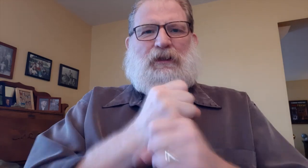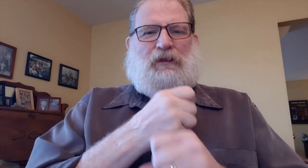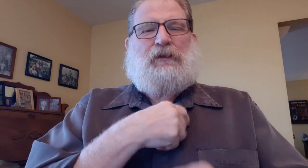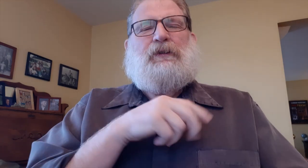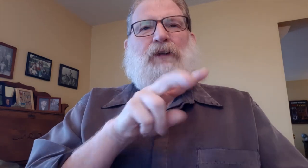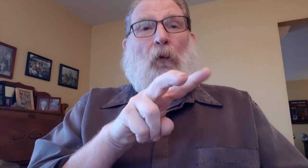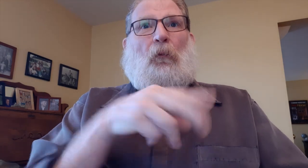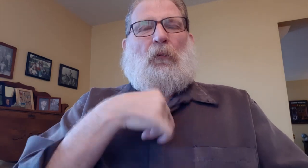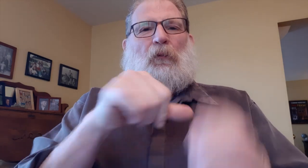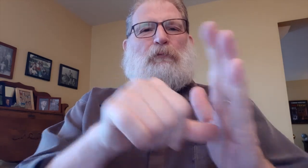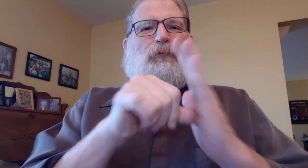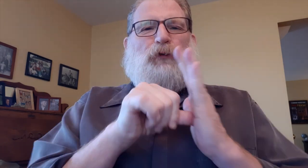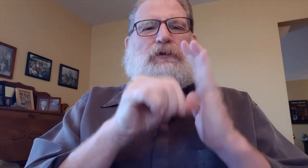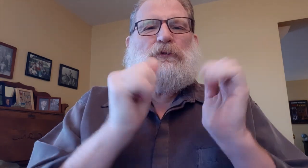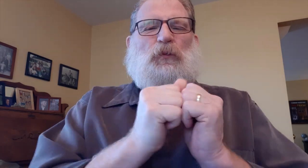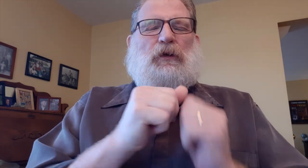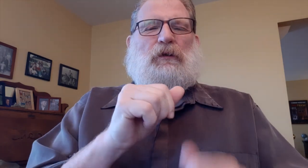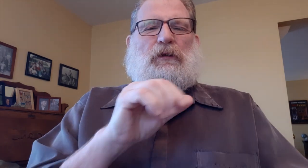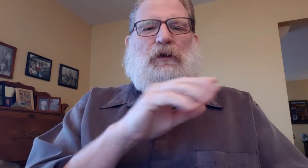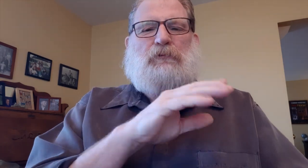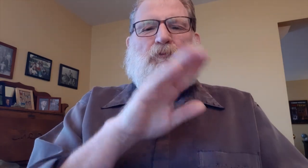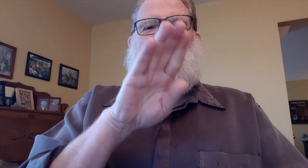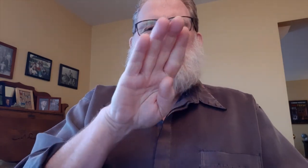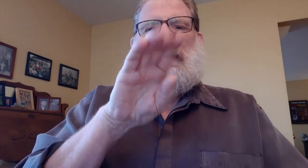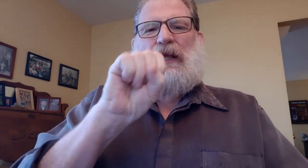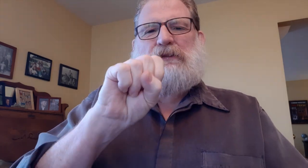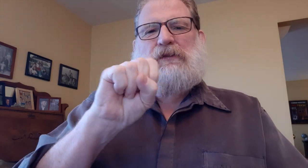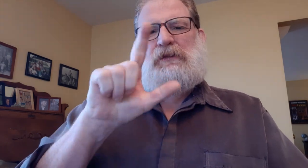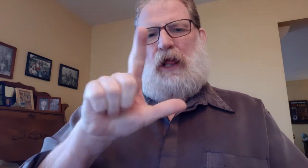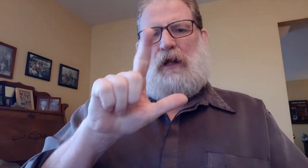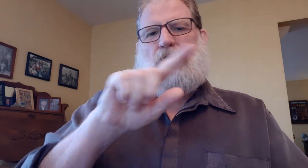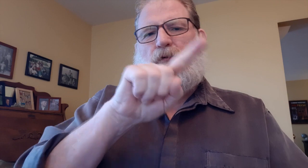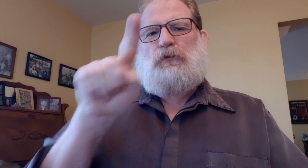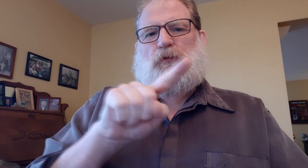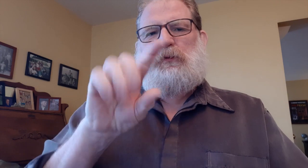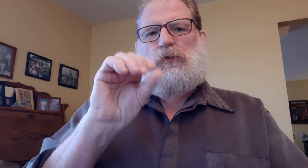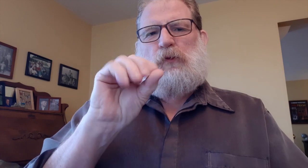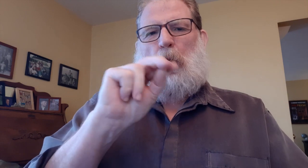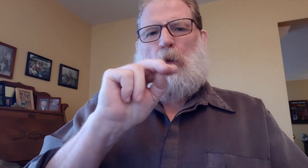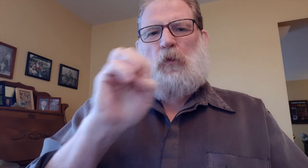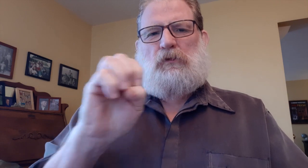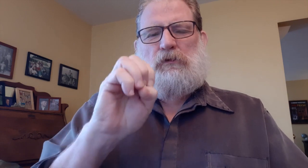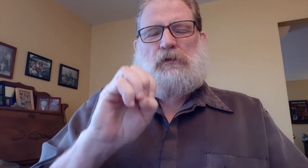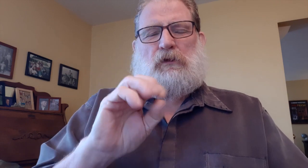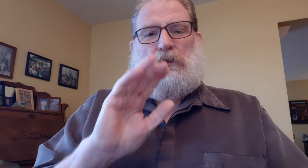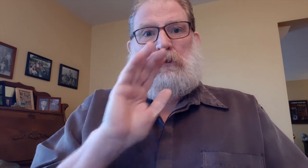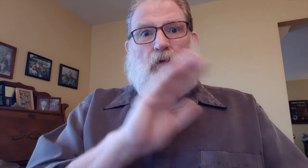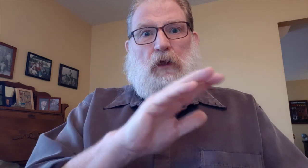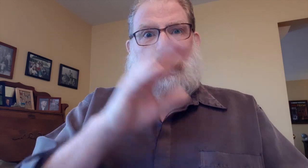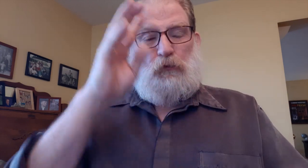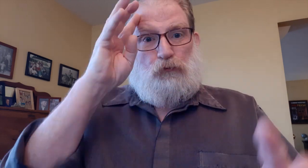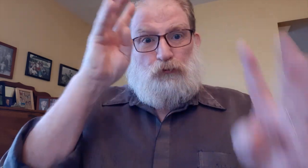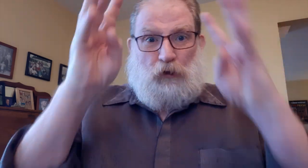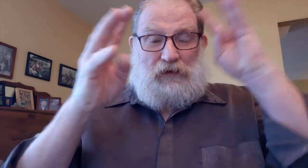I saw many films by BSL Zone, amazed by their diverse creativity,